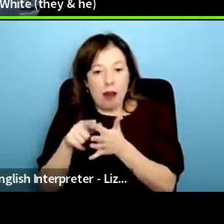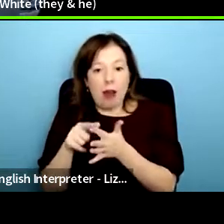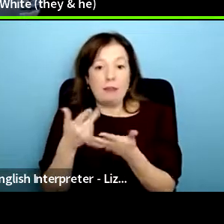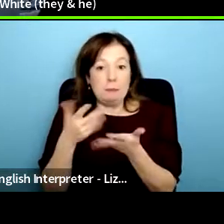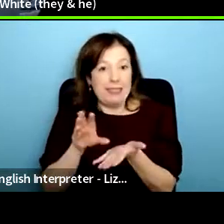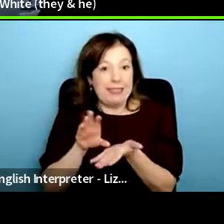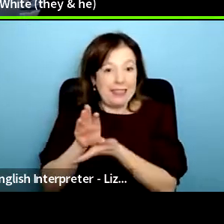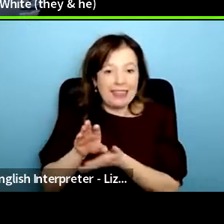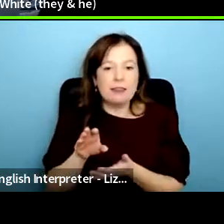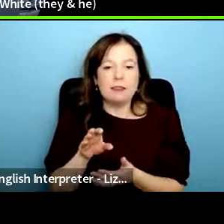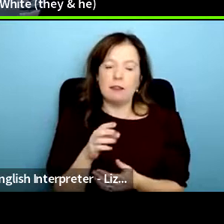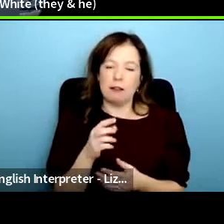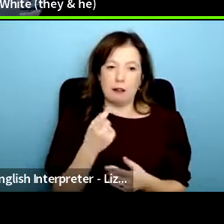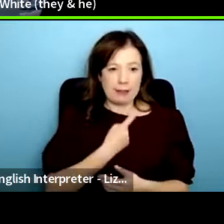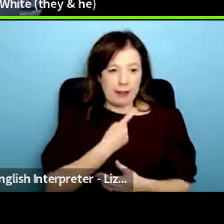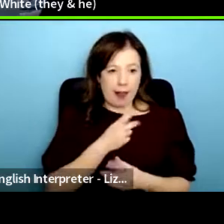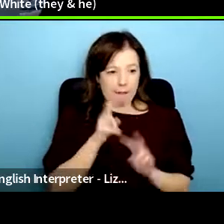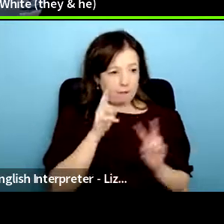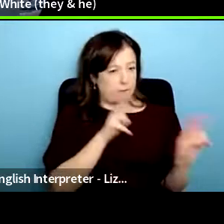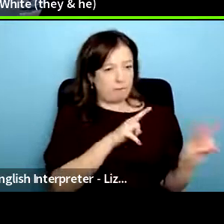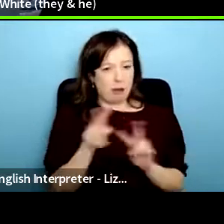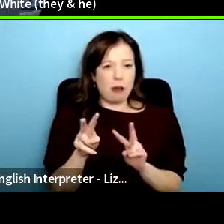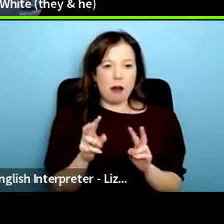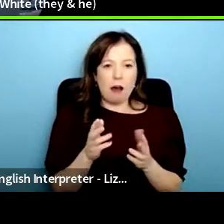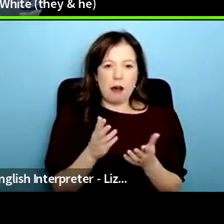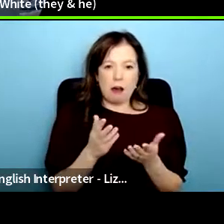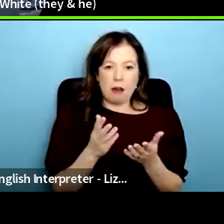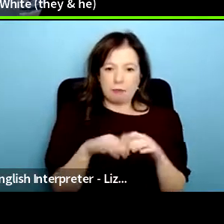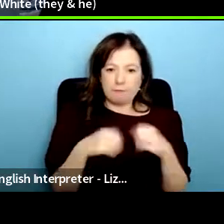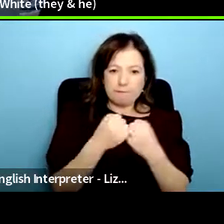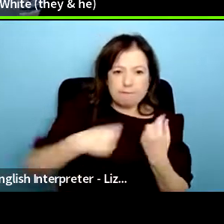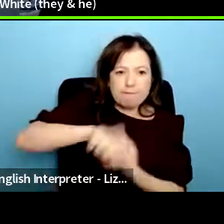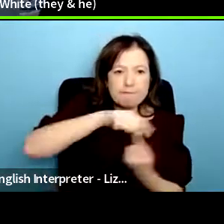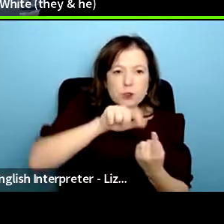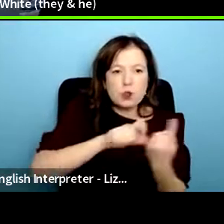be properly resourced and when we think about resources we're thinking about money but we're